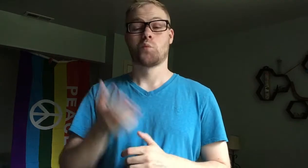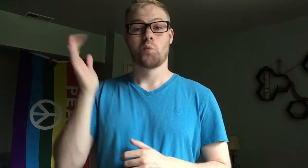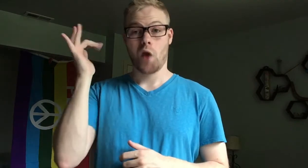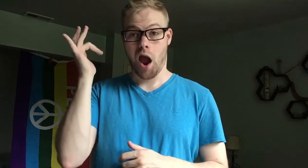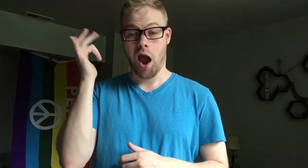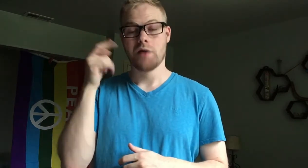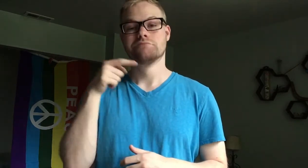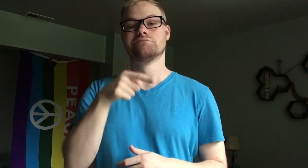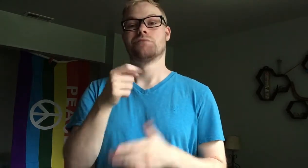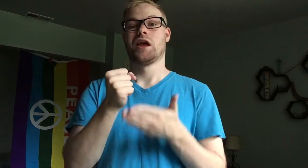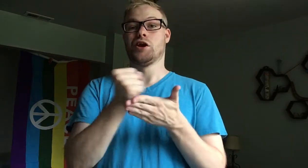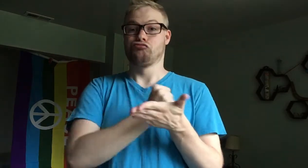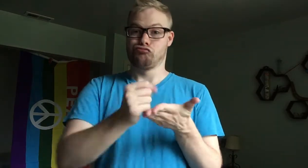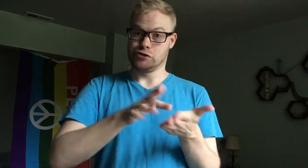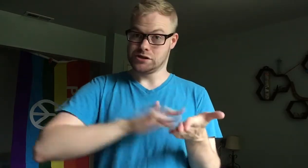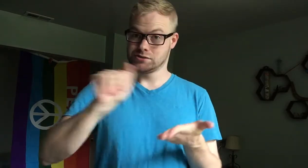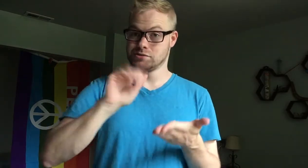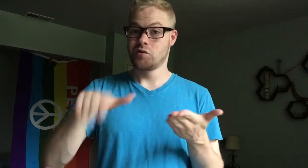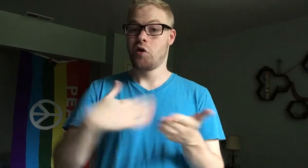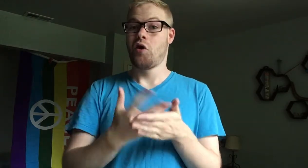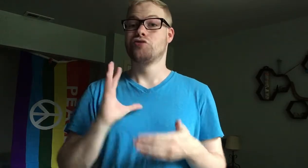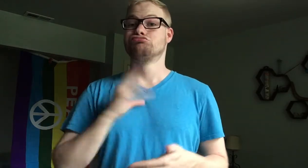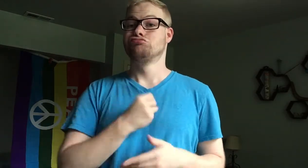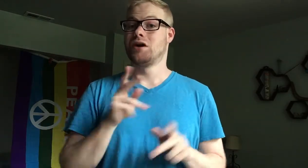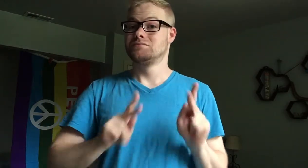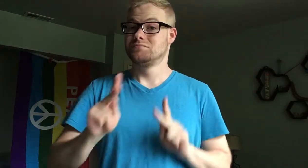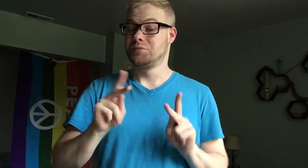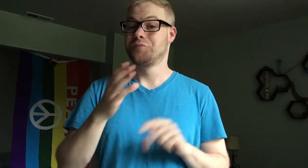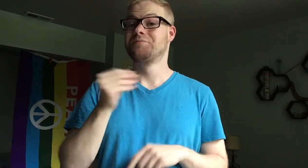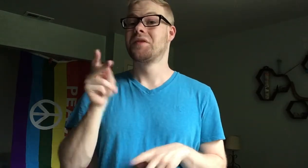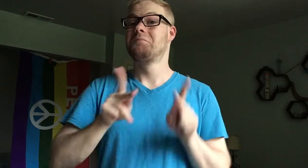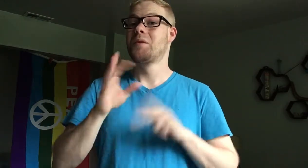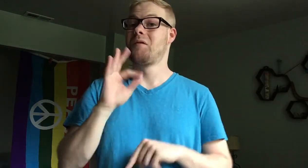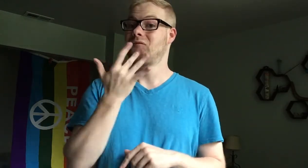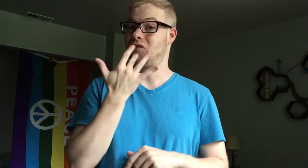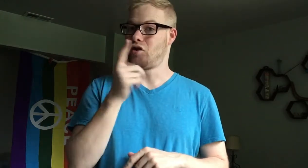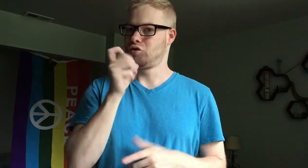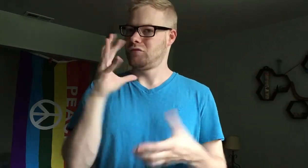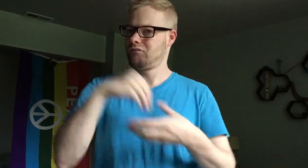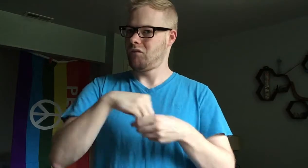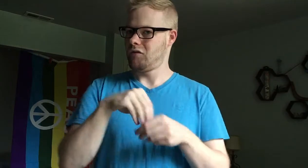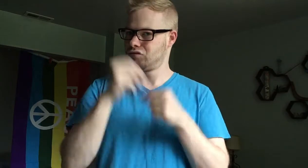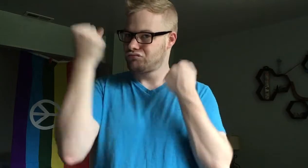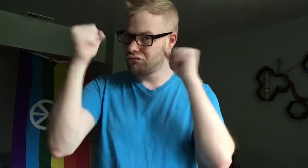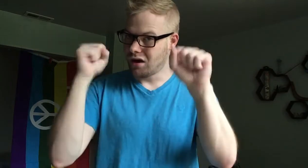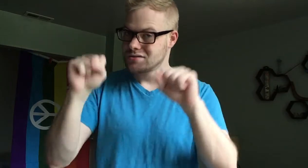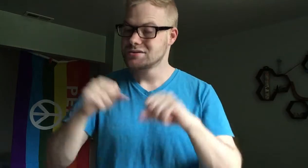Why? It erases all the trans people and POC who were involved in the riots.